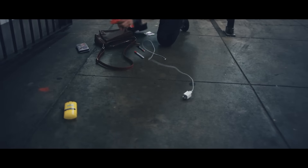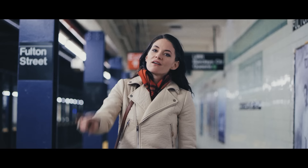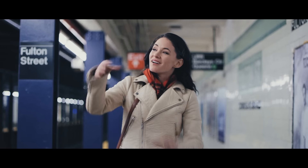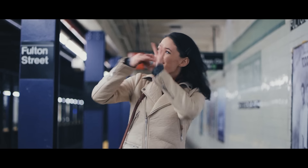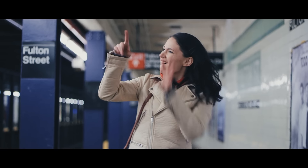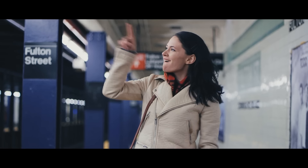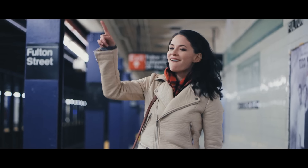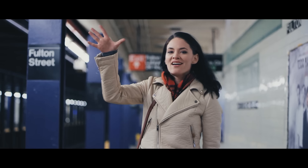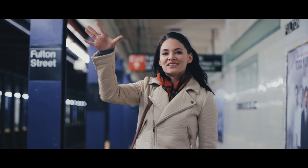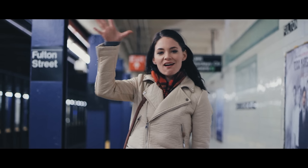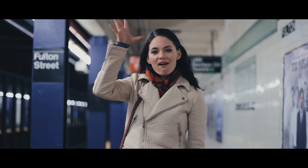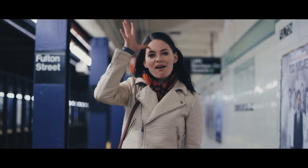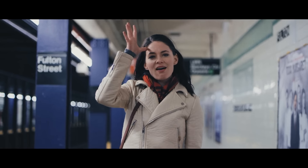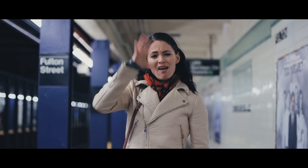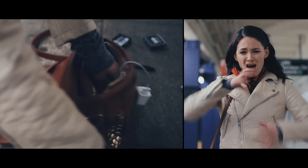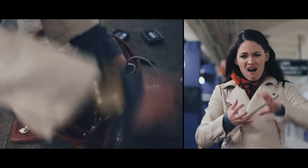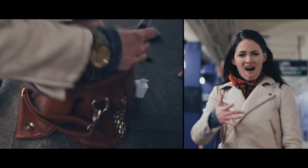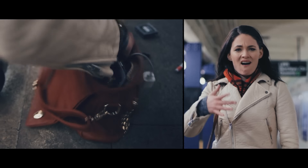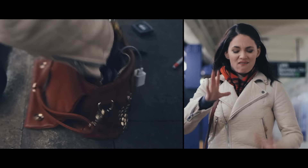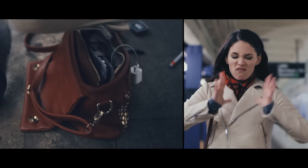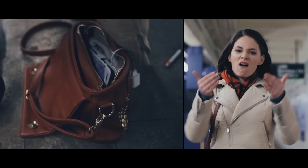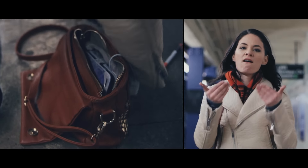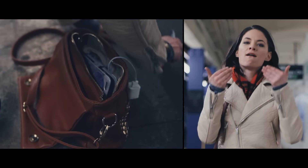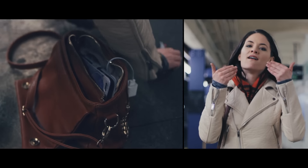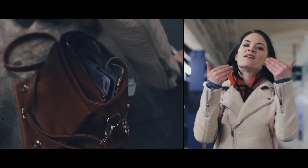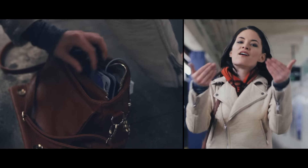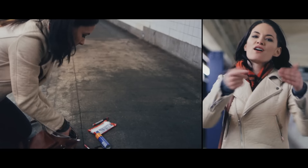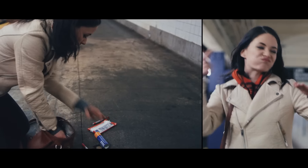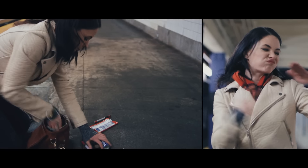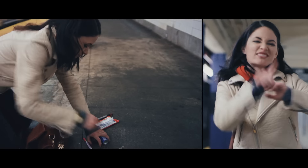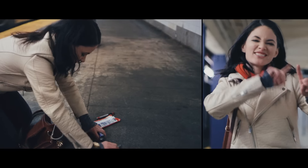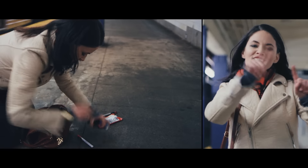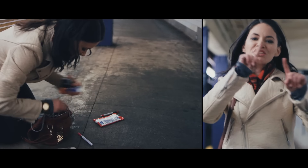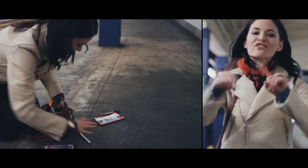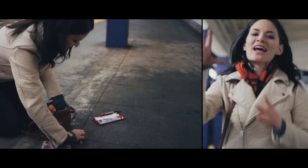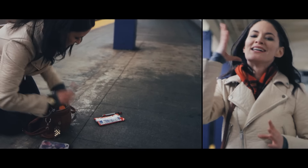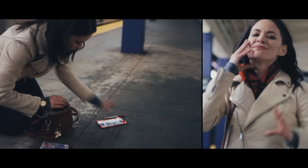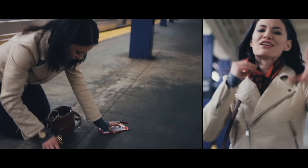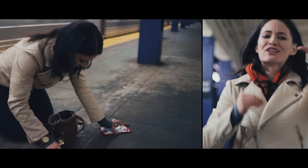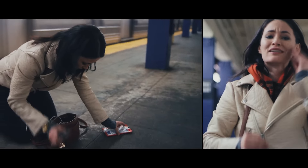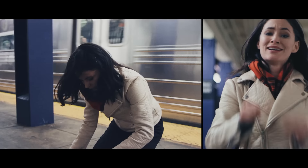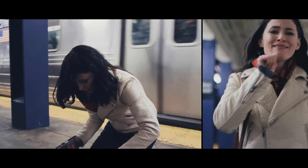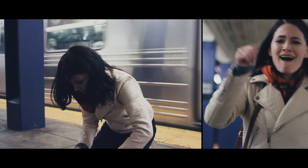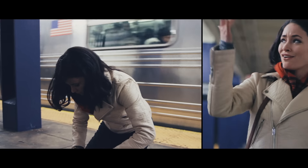PUSHED OUT OF THE FAMILY TREE UPSIDE DOWN BUT IT WAS A GOOD LIFE FELL HARD FOR THE WINE IN FRANCE I DIDN'T CALL YOU BACK